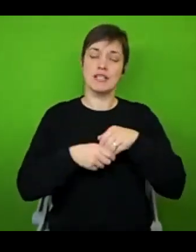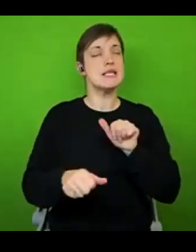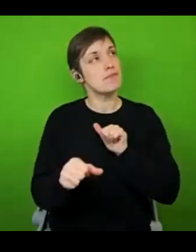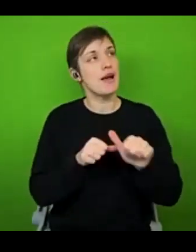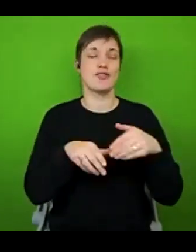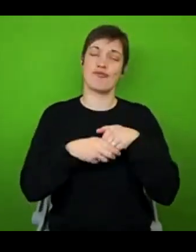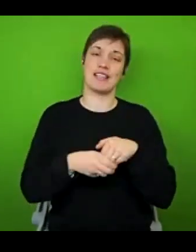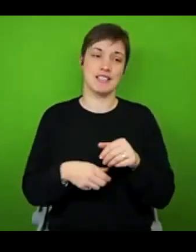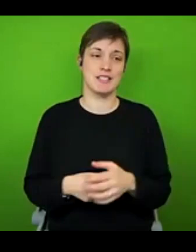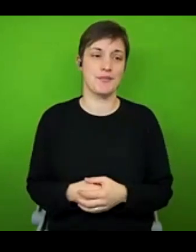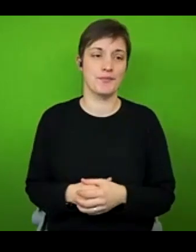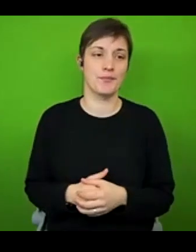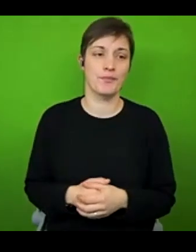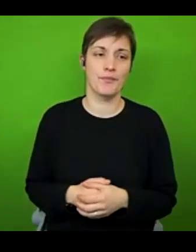Oh, thank you very much for your kind words, I really